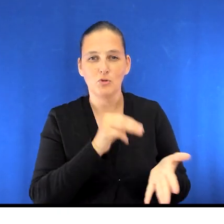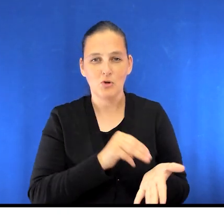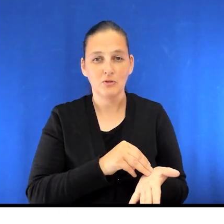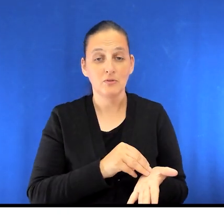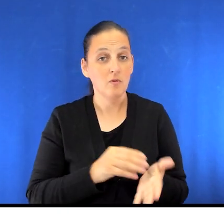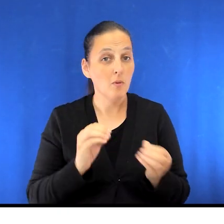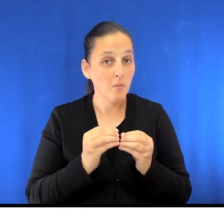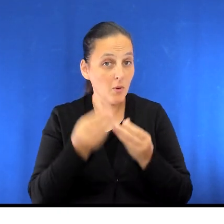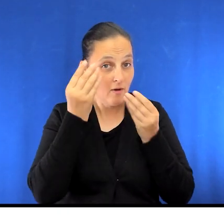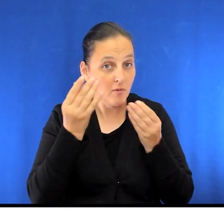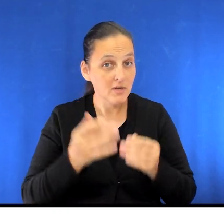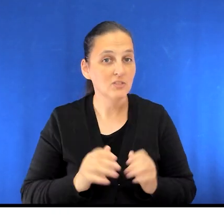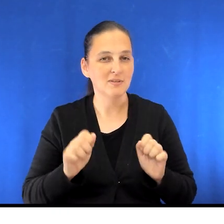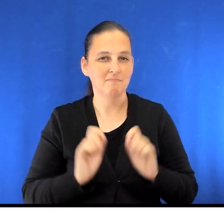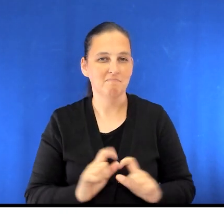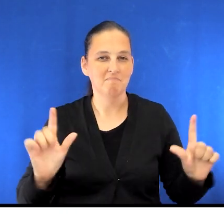For more information, you can visit our Web site.